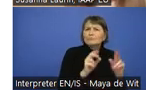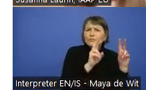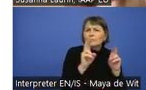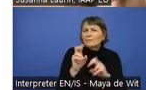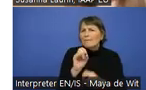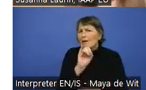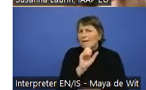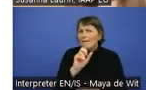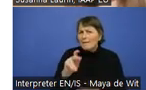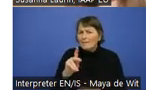digital accessibility webinar series.